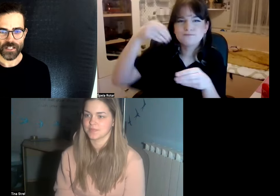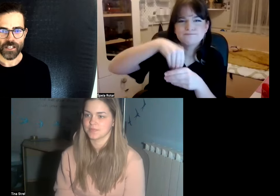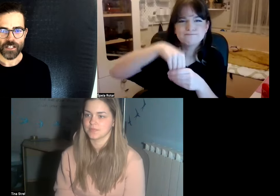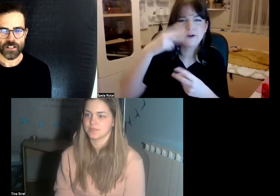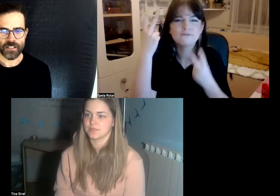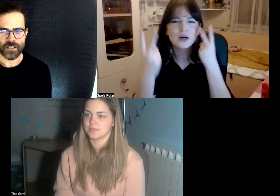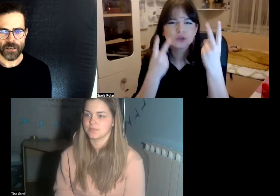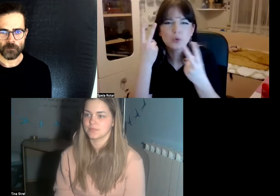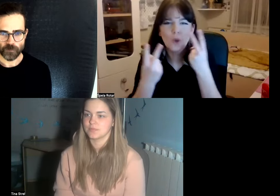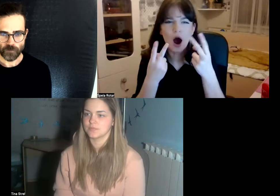so it's the same